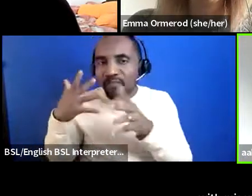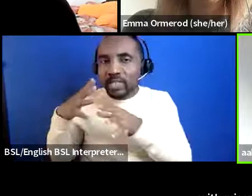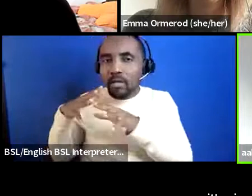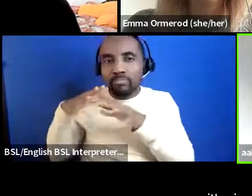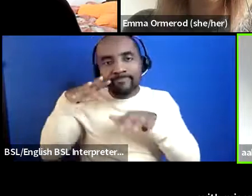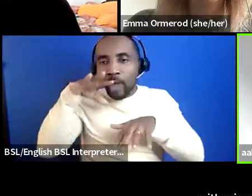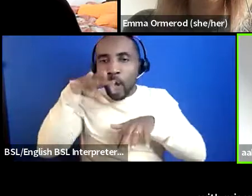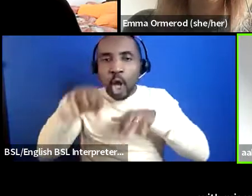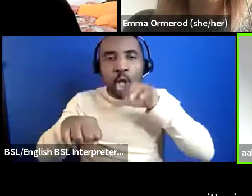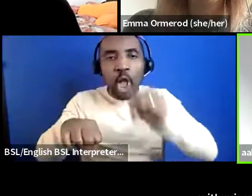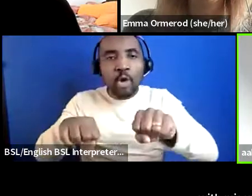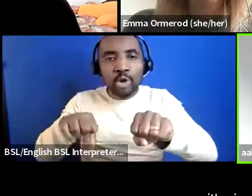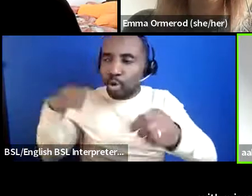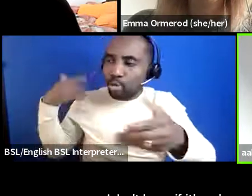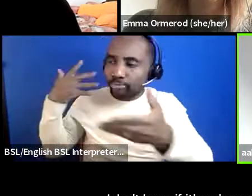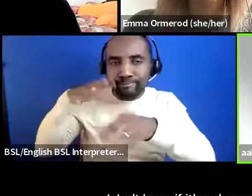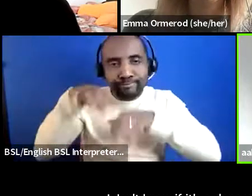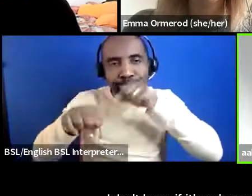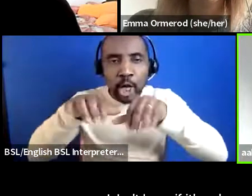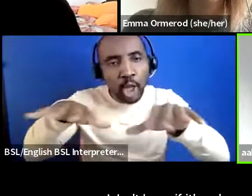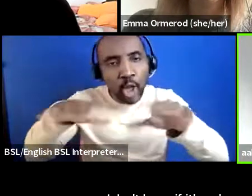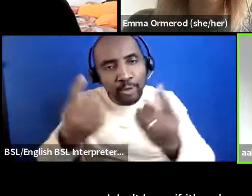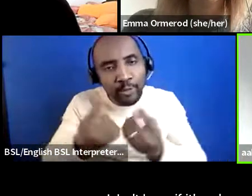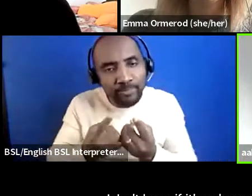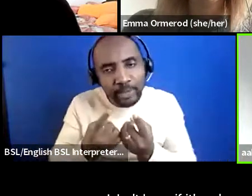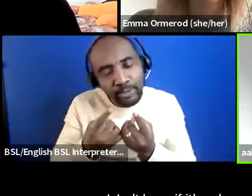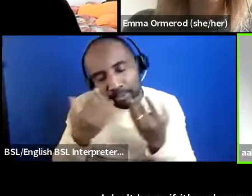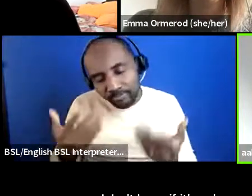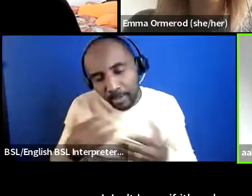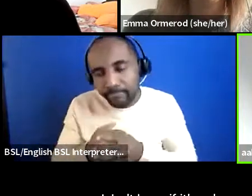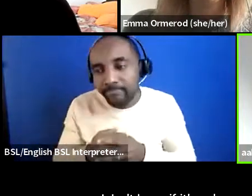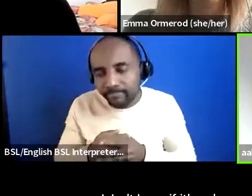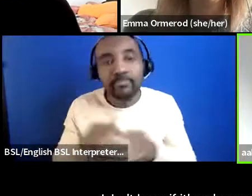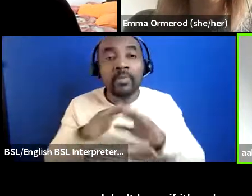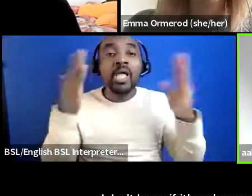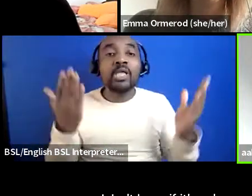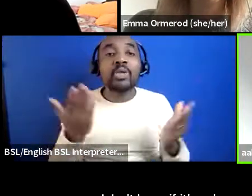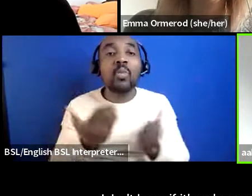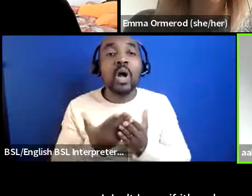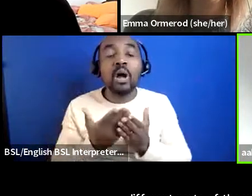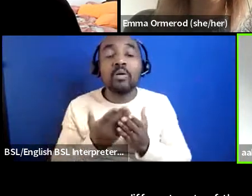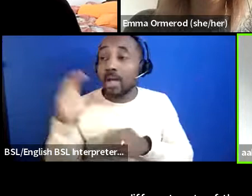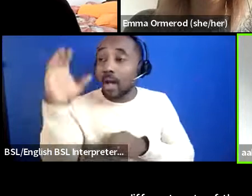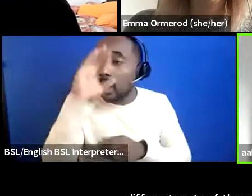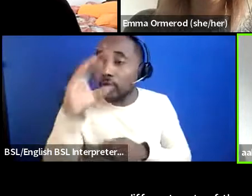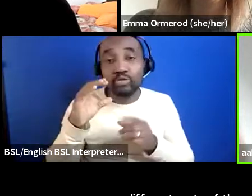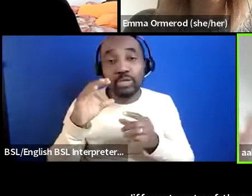in in different parts of the world or in different traditions like art isn't the separate thing that